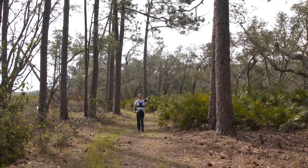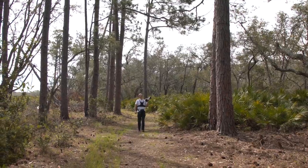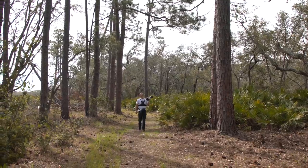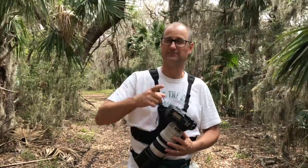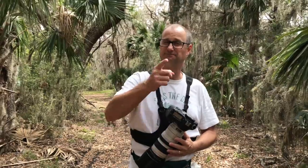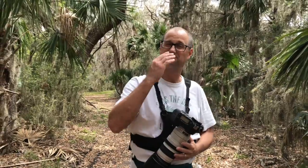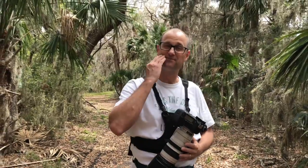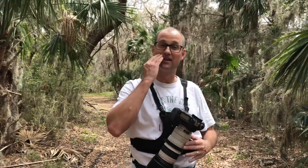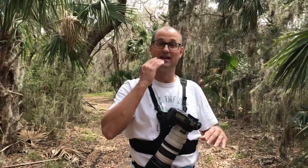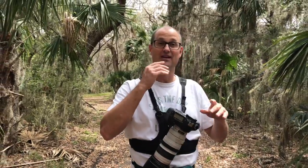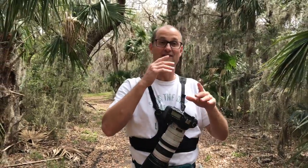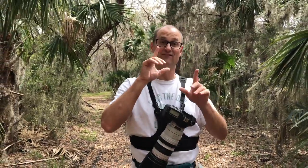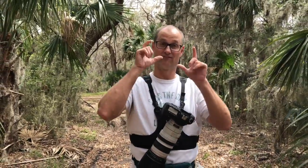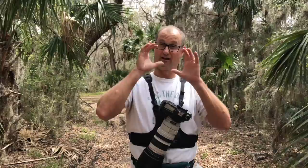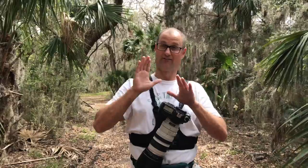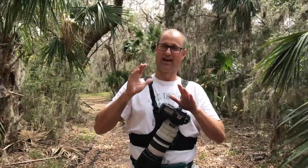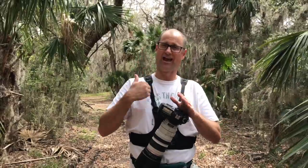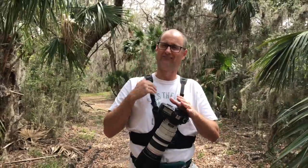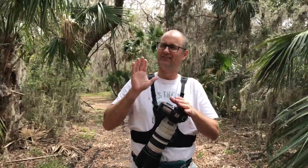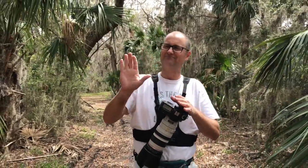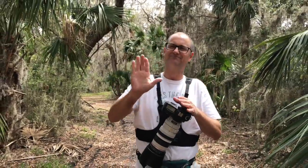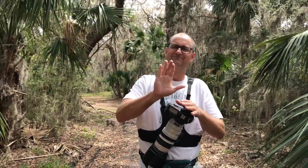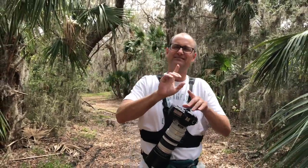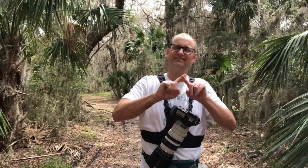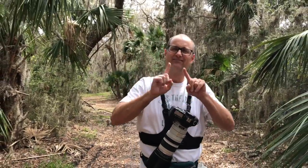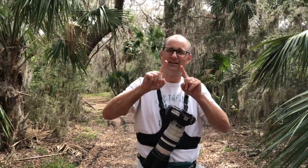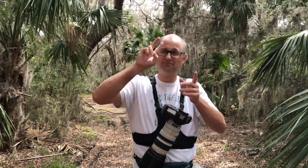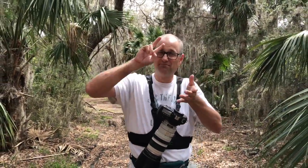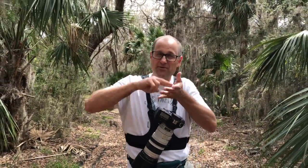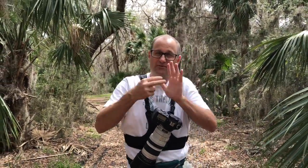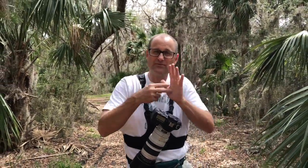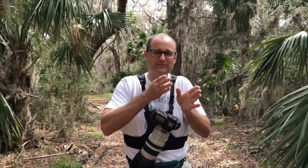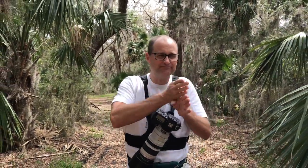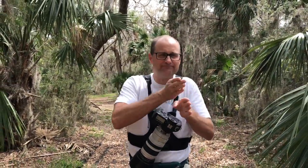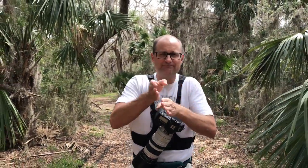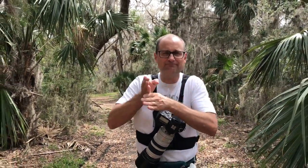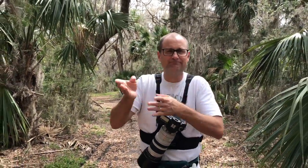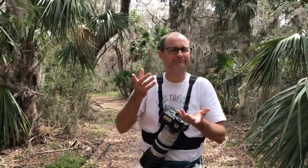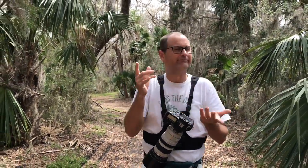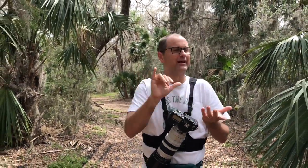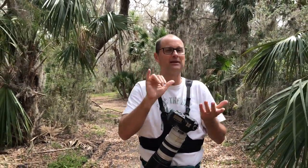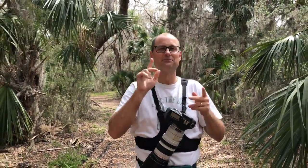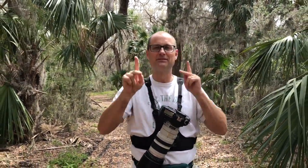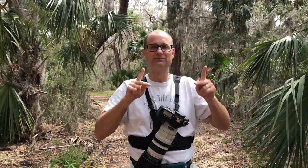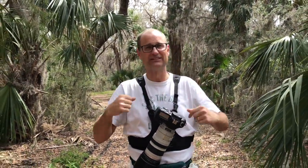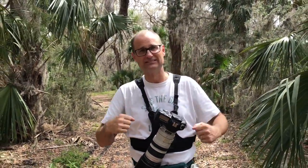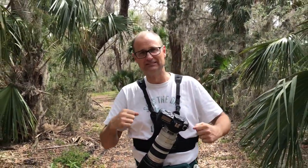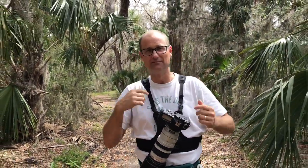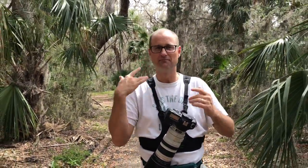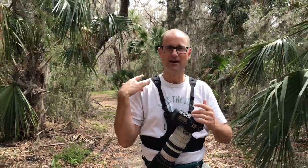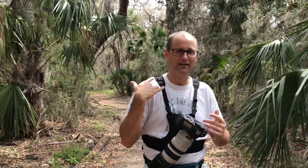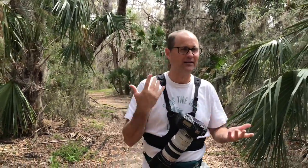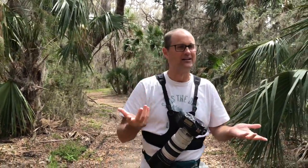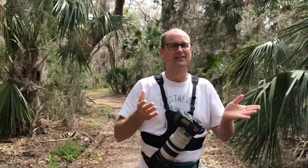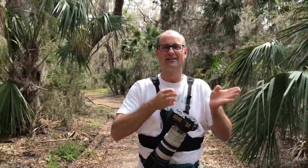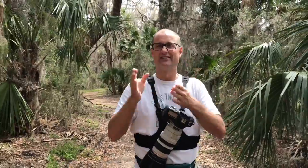You know each photographer has their field... Some photographers like taking photos of people or model.